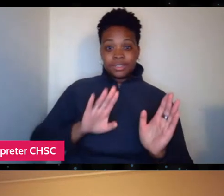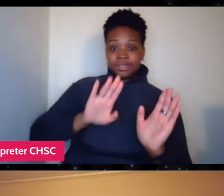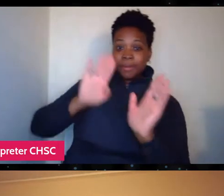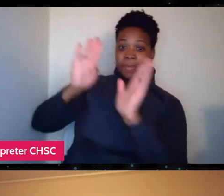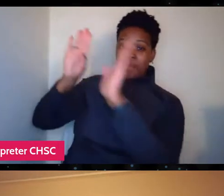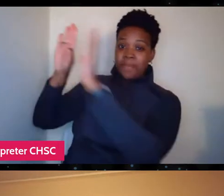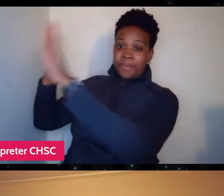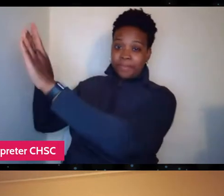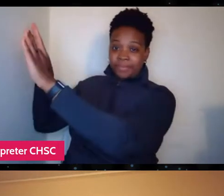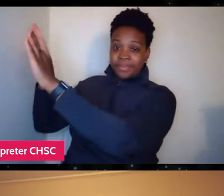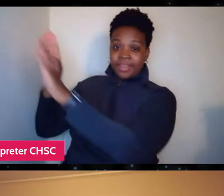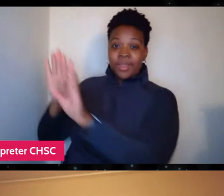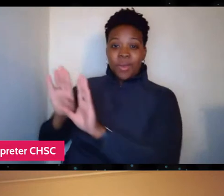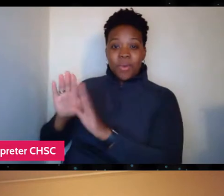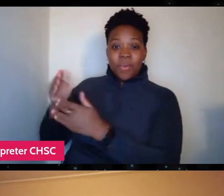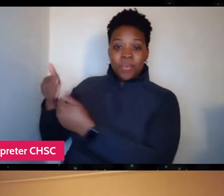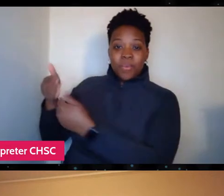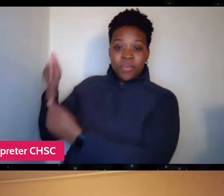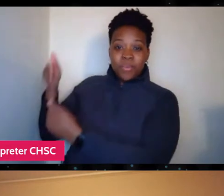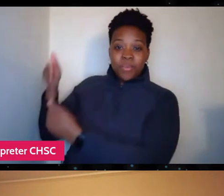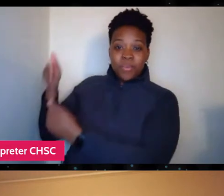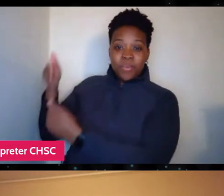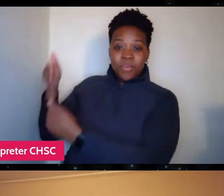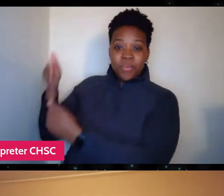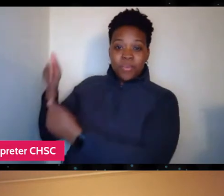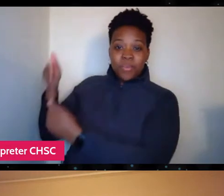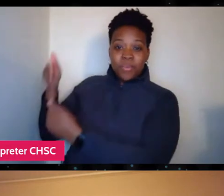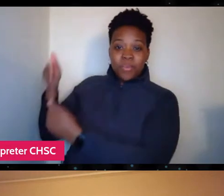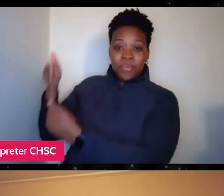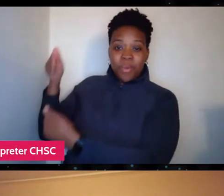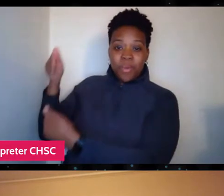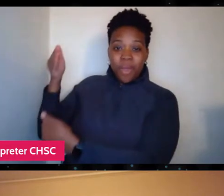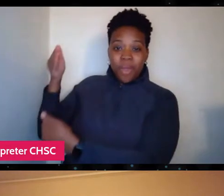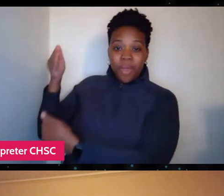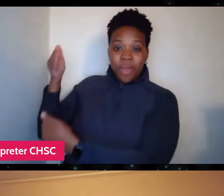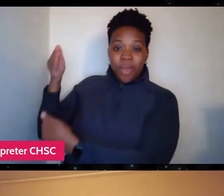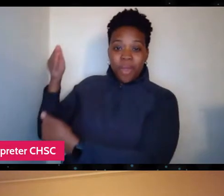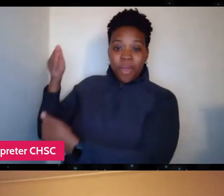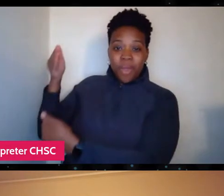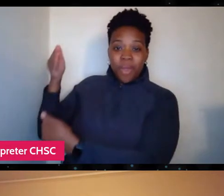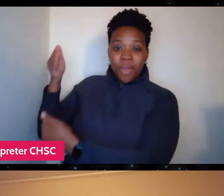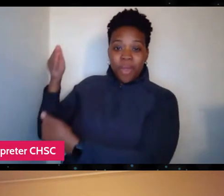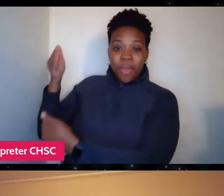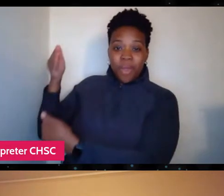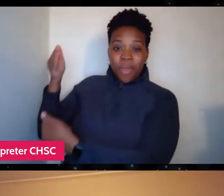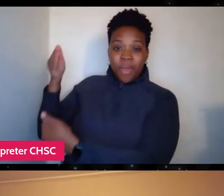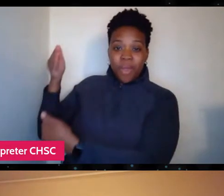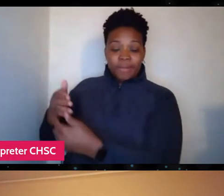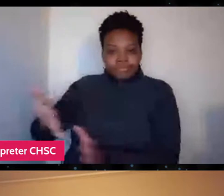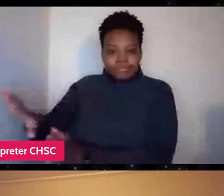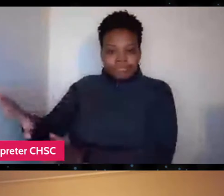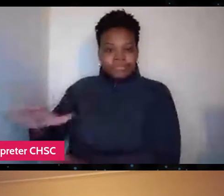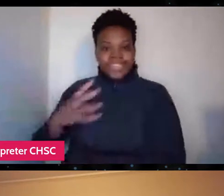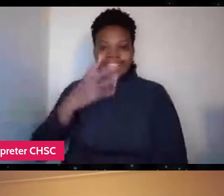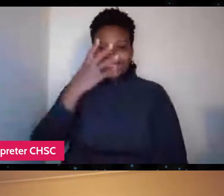and he's taken all the bedding and pushed it to the side and he's just sleeping without any covers